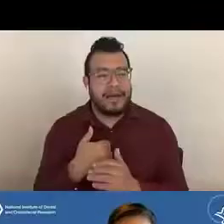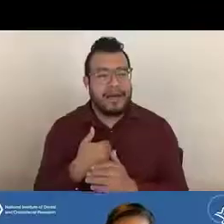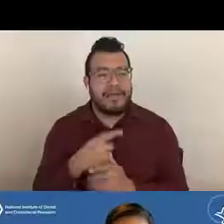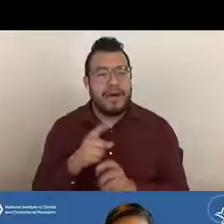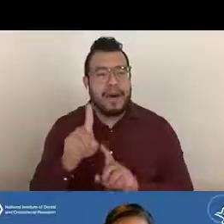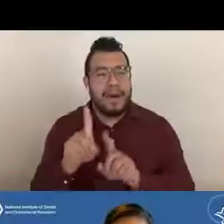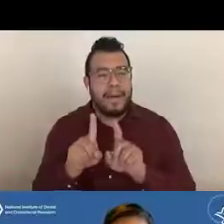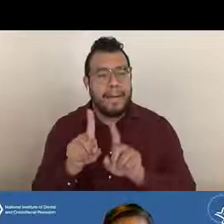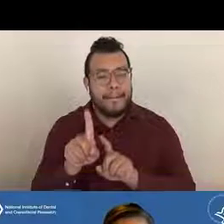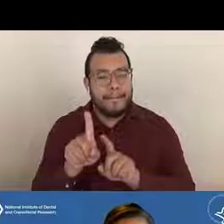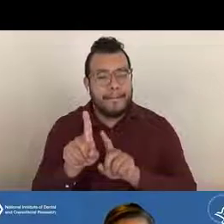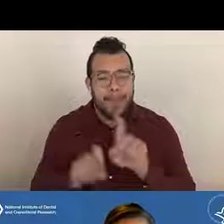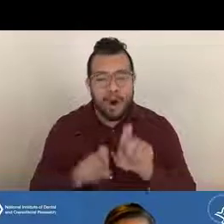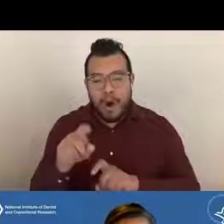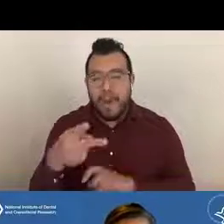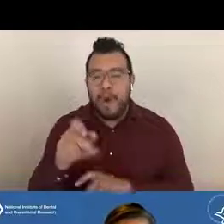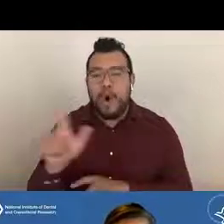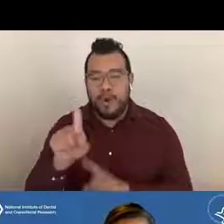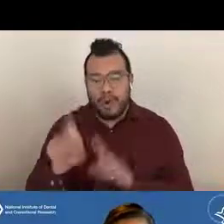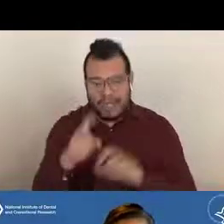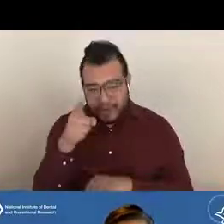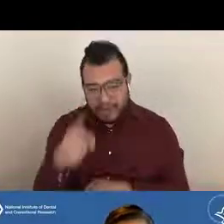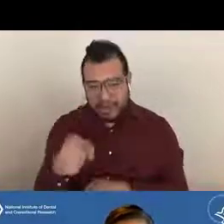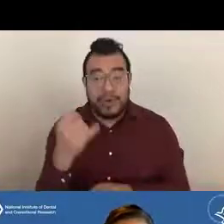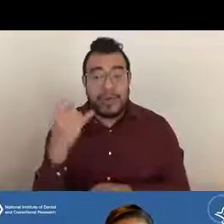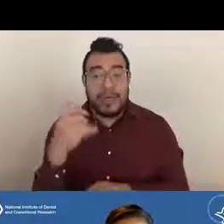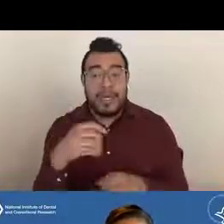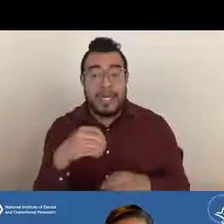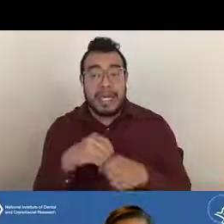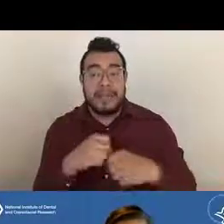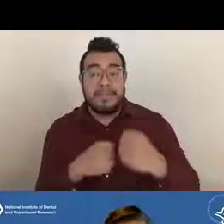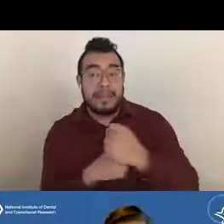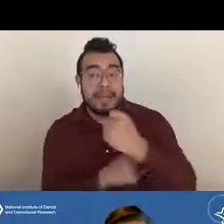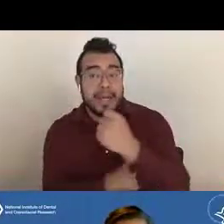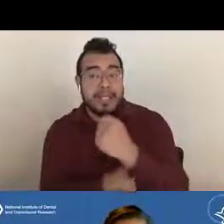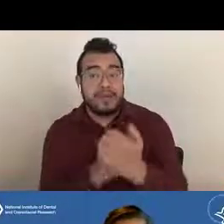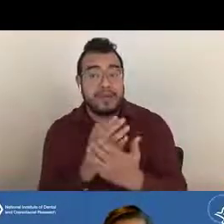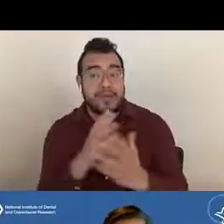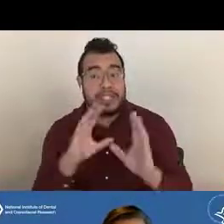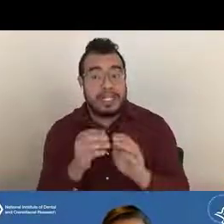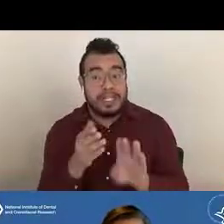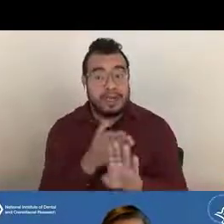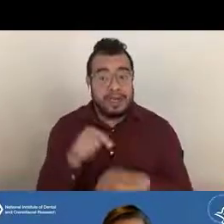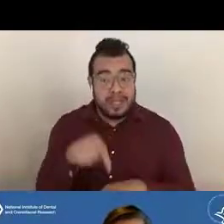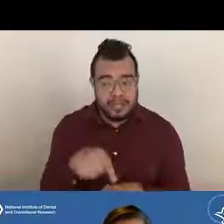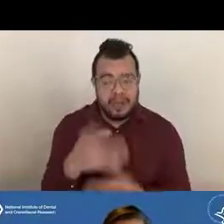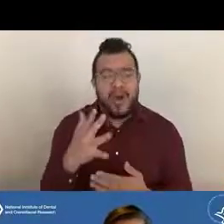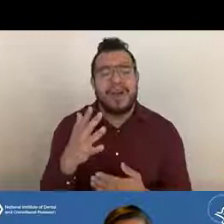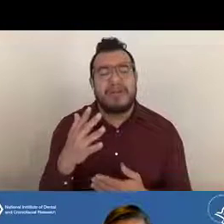In the fundamental session previous to this one, you've already heard a little bit about what program officers do,